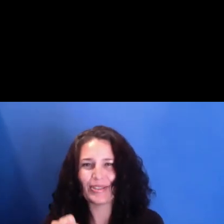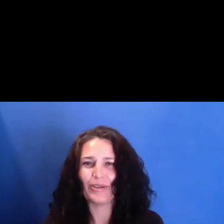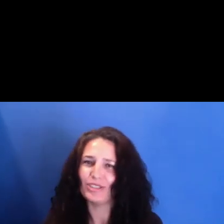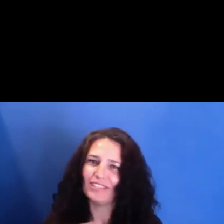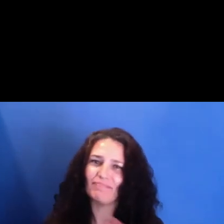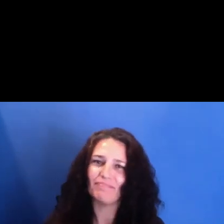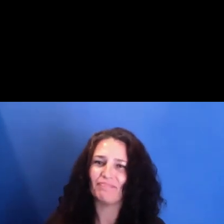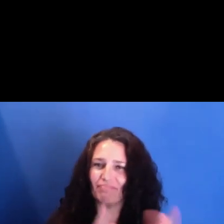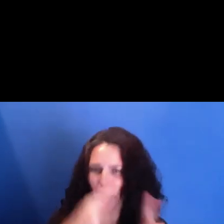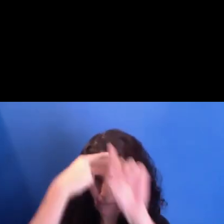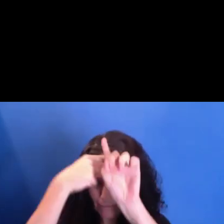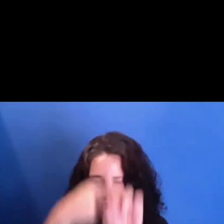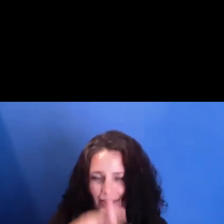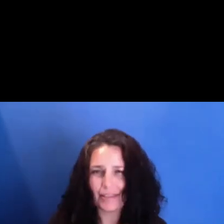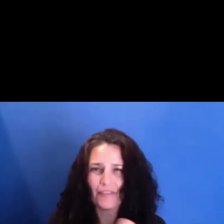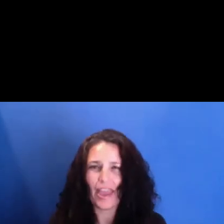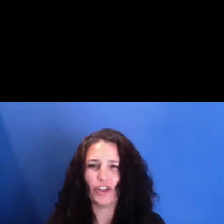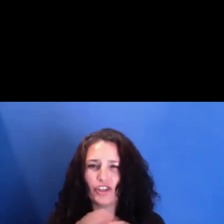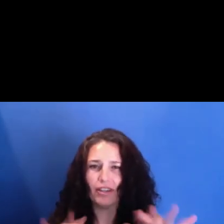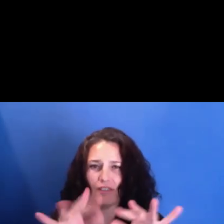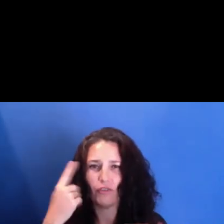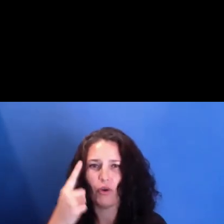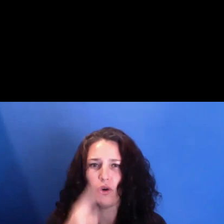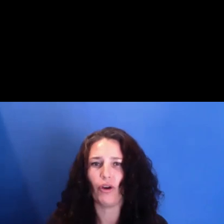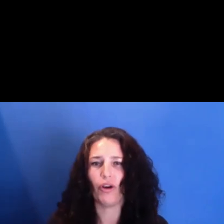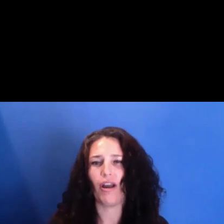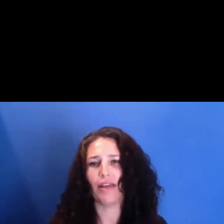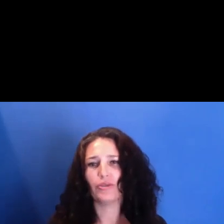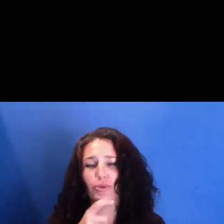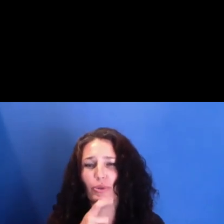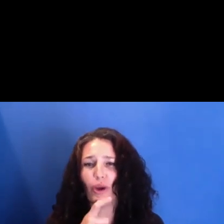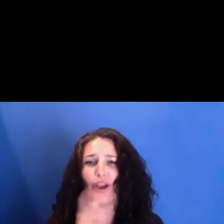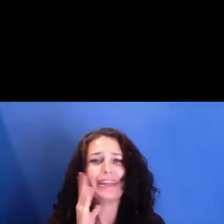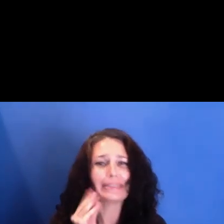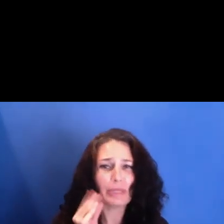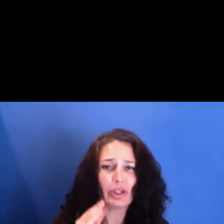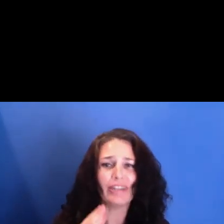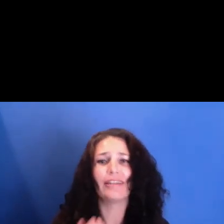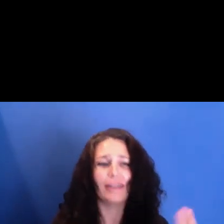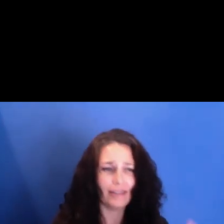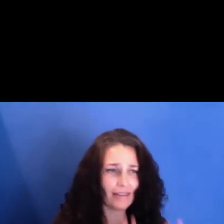during these challenging times, especially those of us experiencing the fires on the West Coast